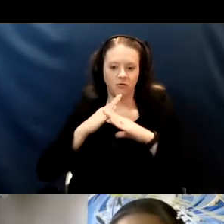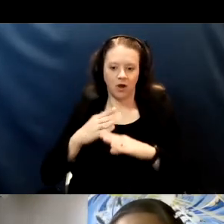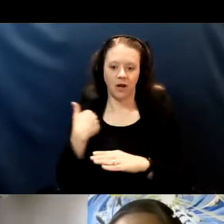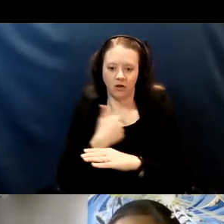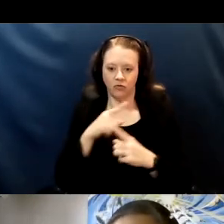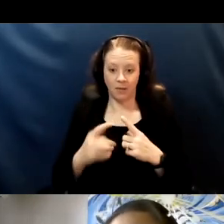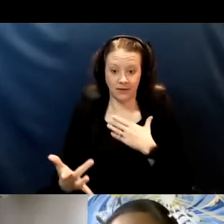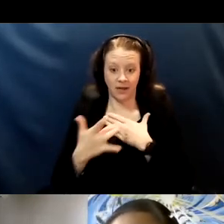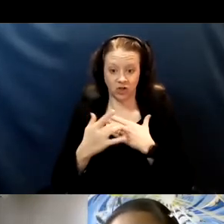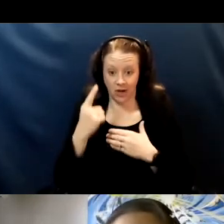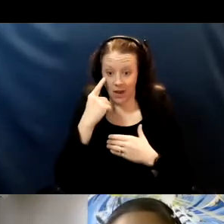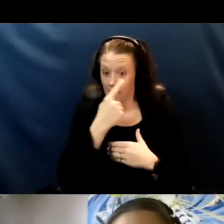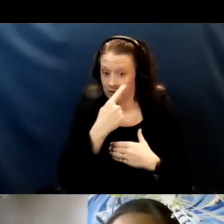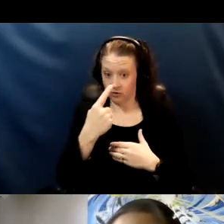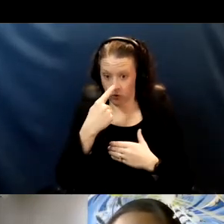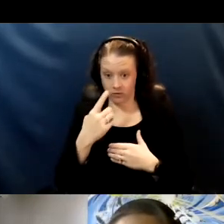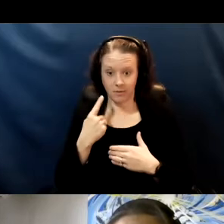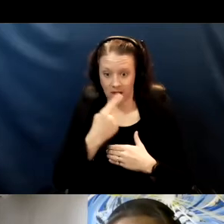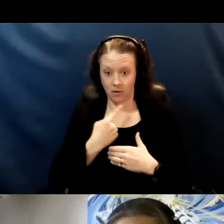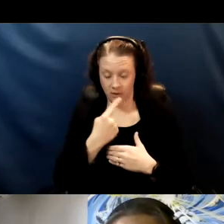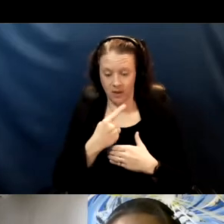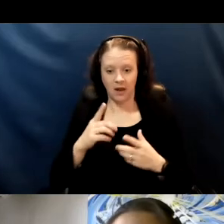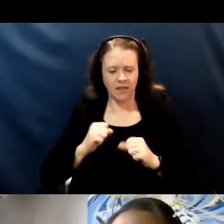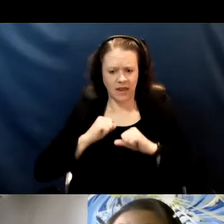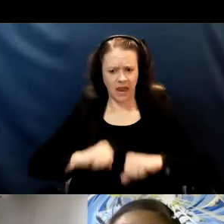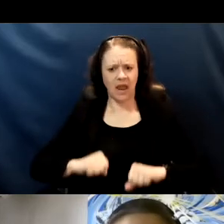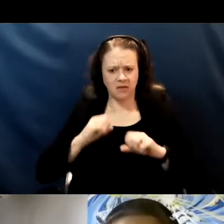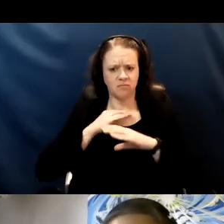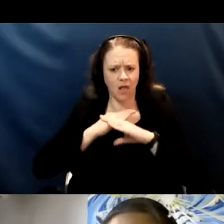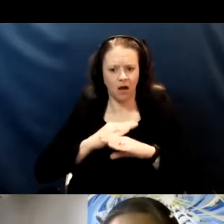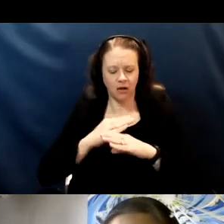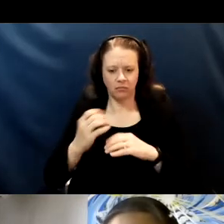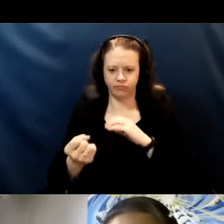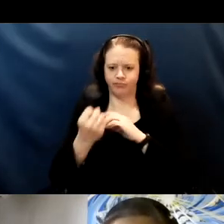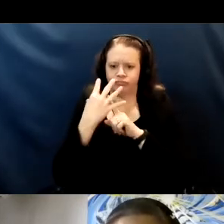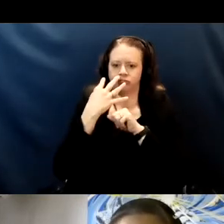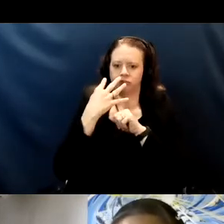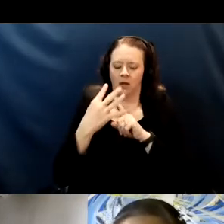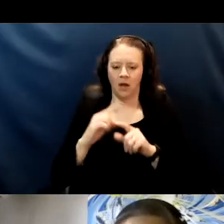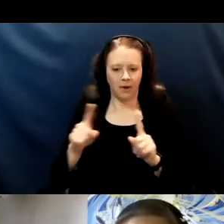they can block particles from reaching our face but they are not a substitute for wearing a mask.